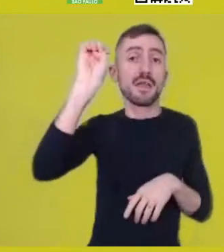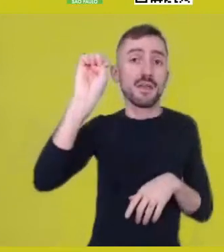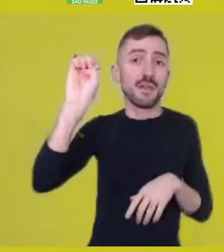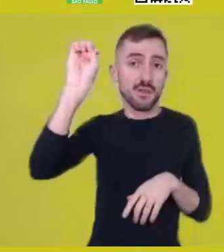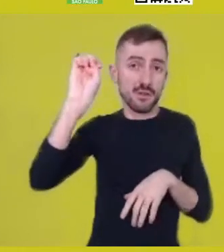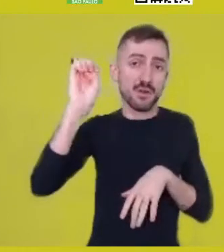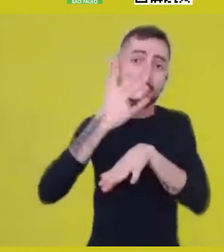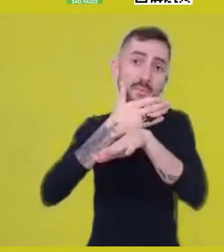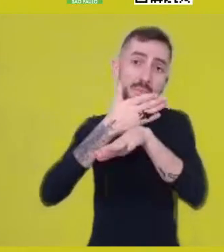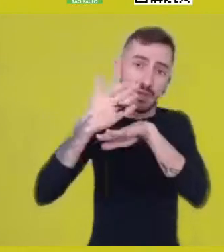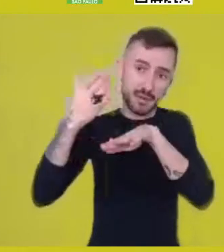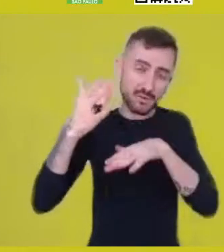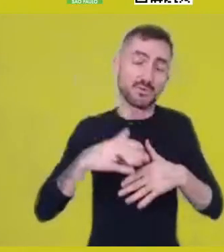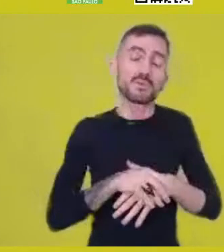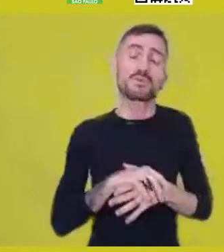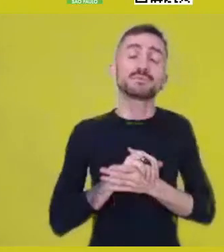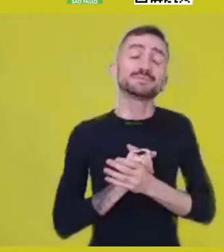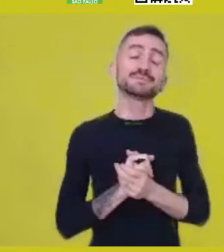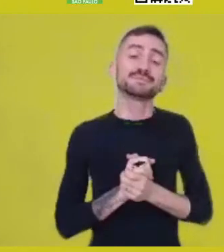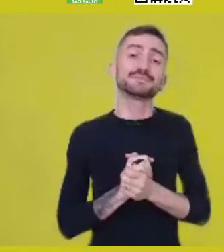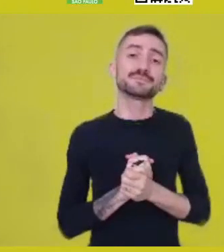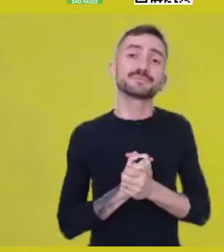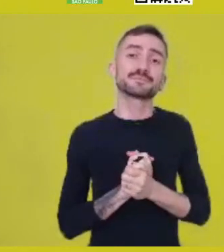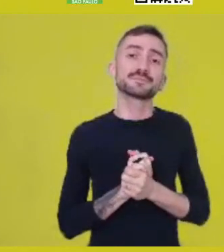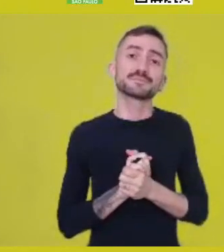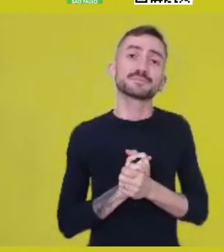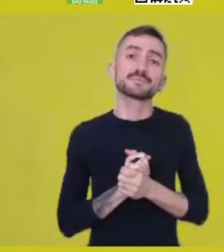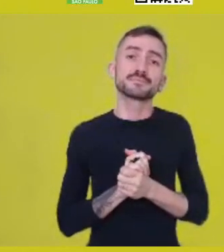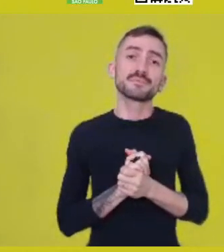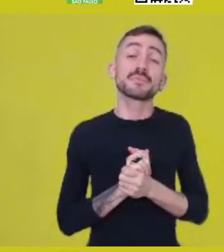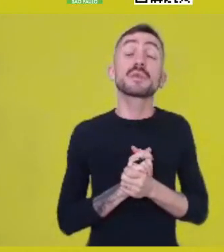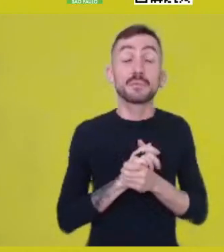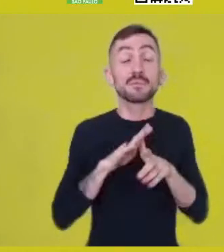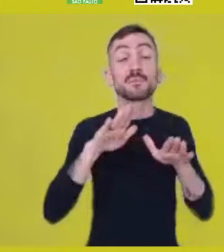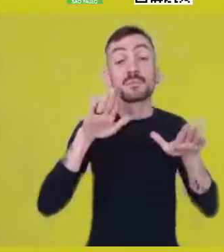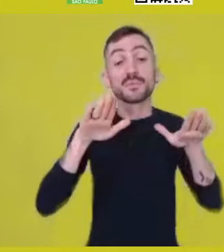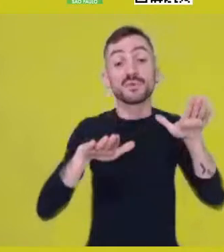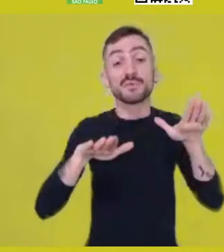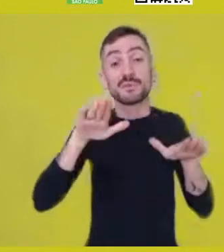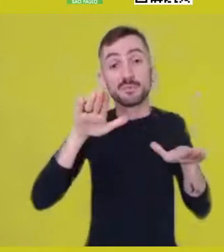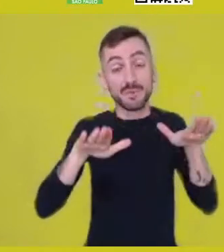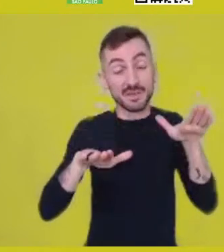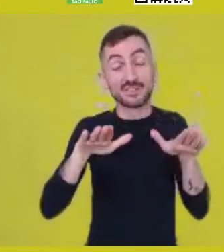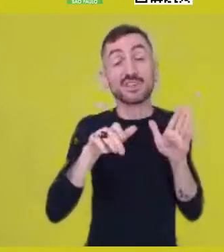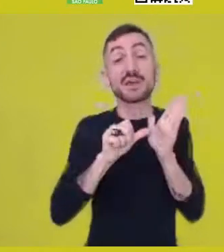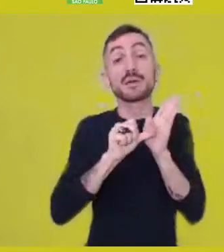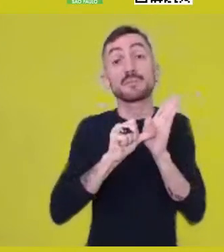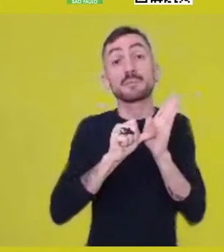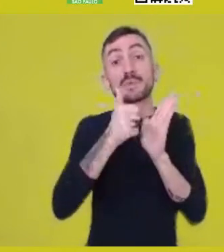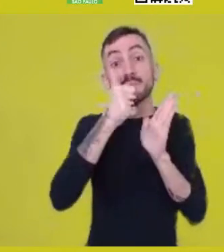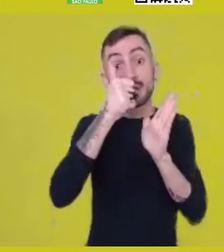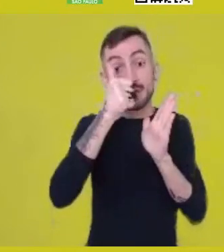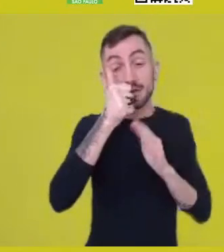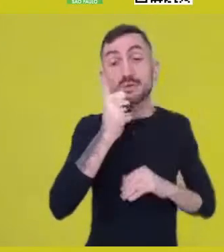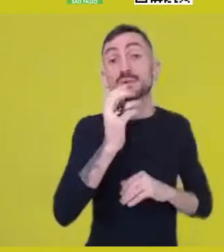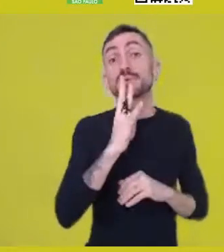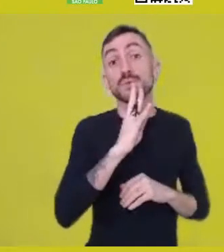is probably the first known case, at least in such proportions,